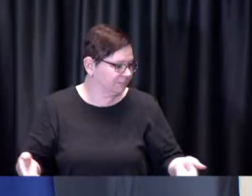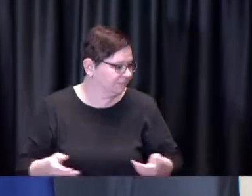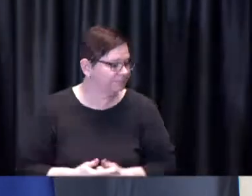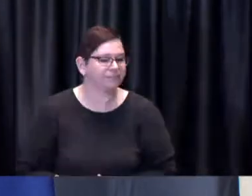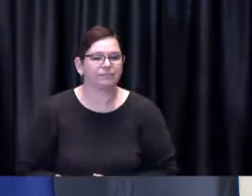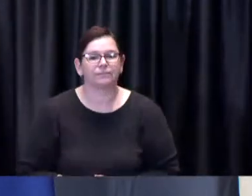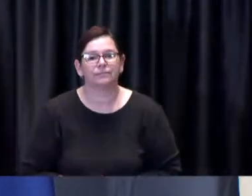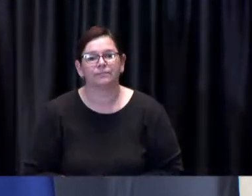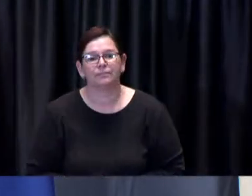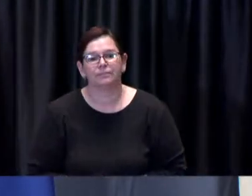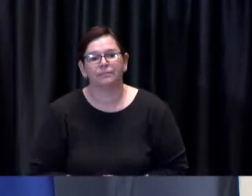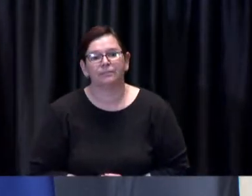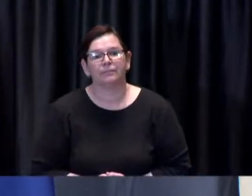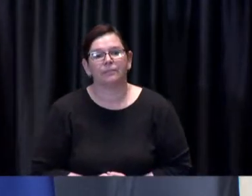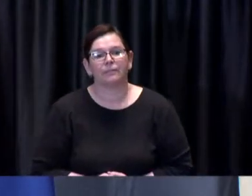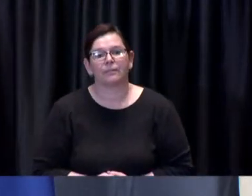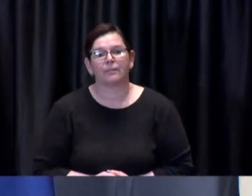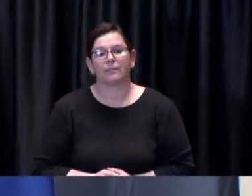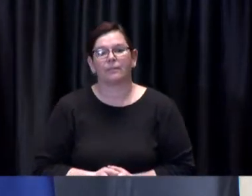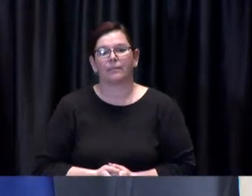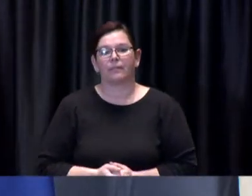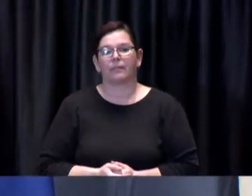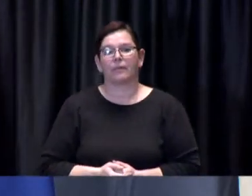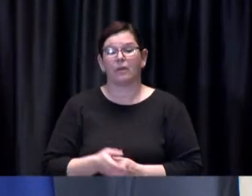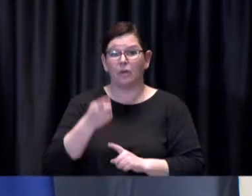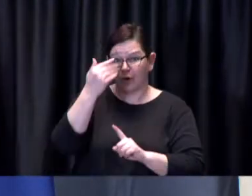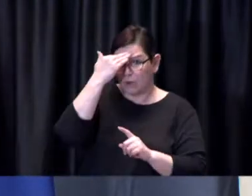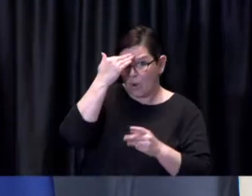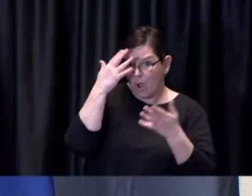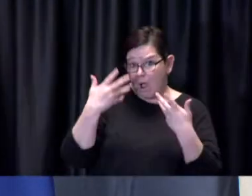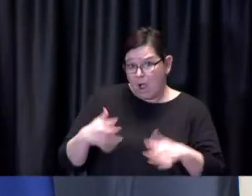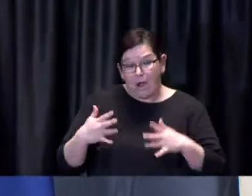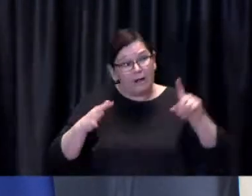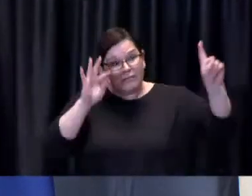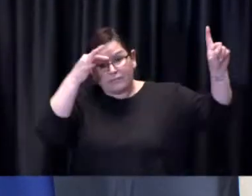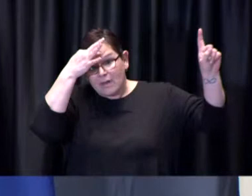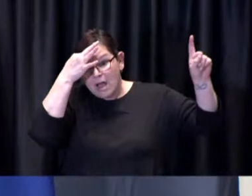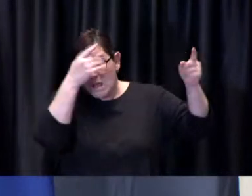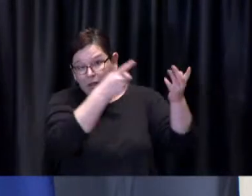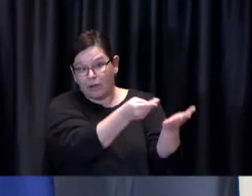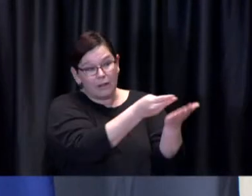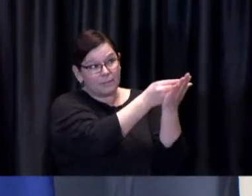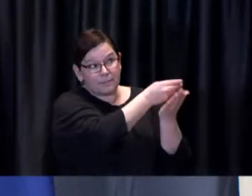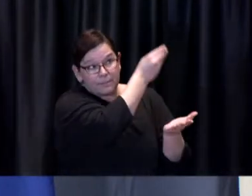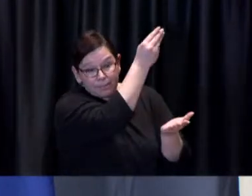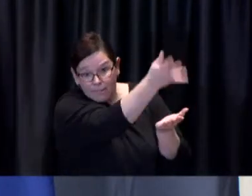As you know, the Federal Government secures the vaccine supply and the Provincial Governments distribute